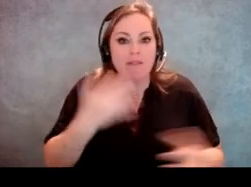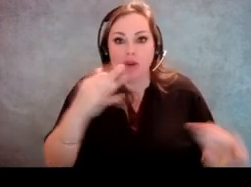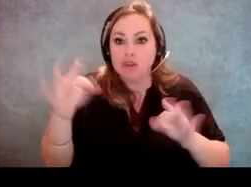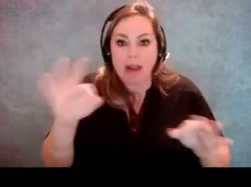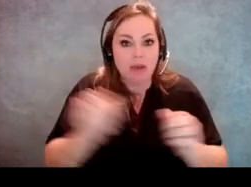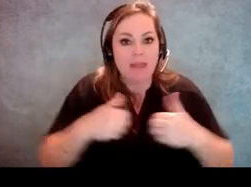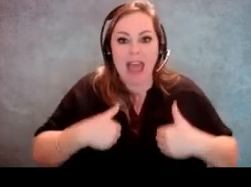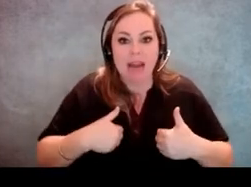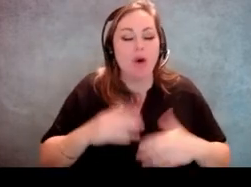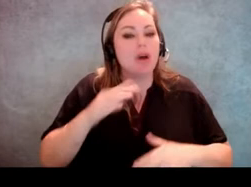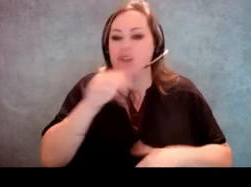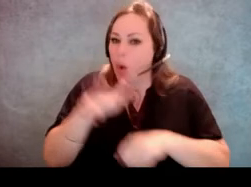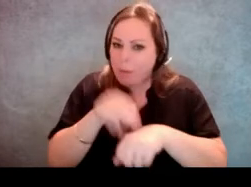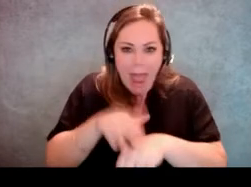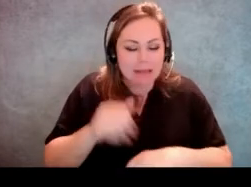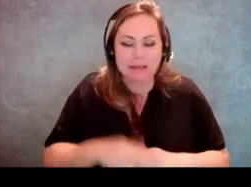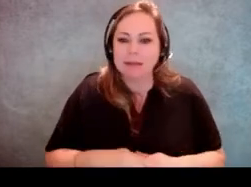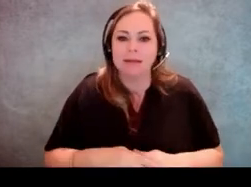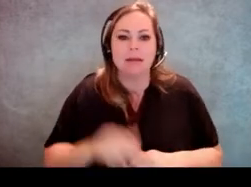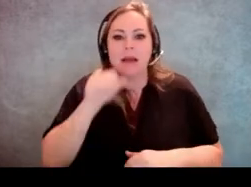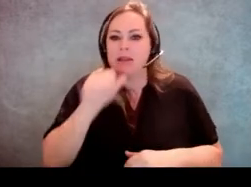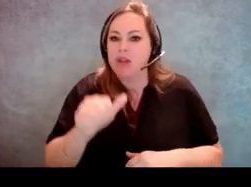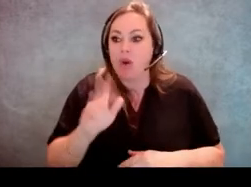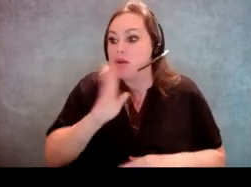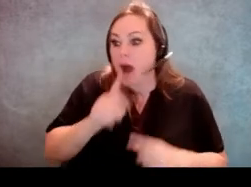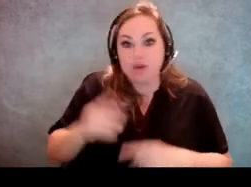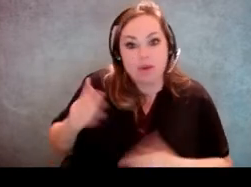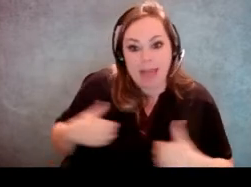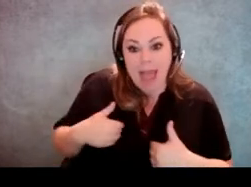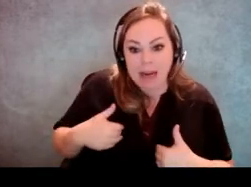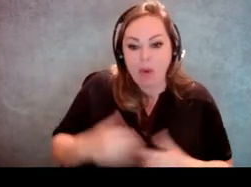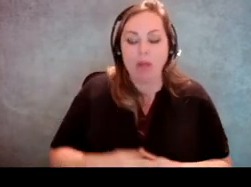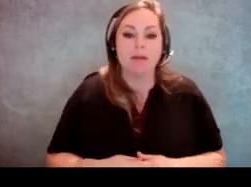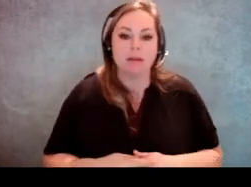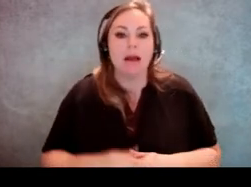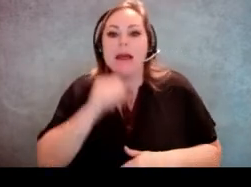please refrain from petting it or even talking to it. It's not a pet.